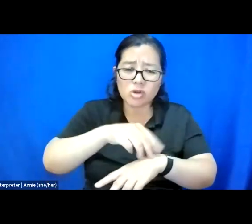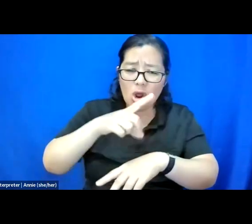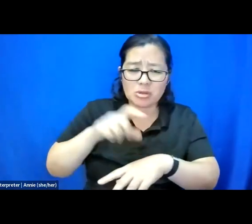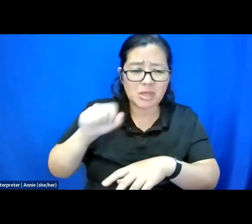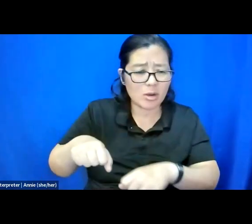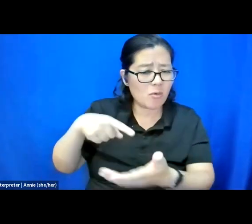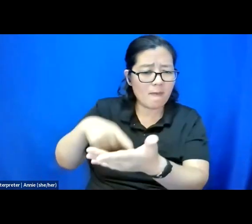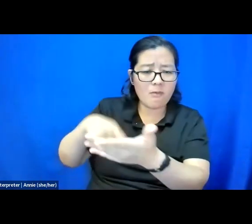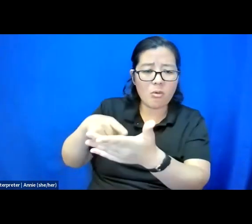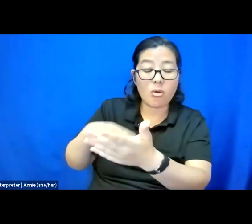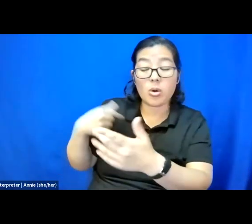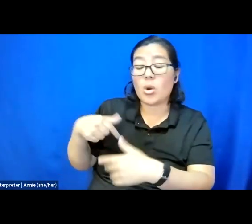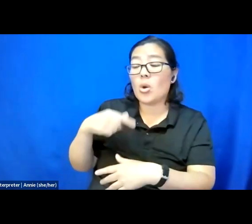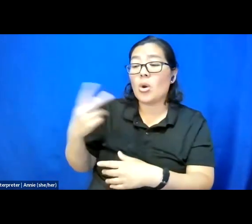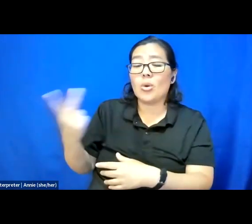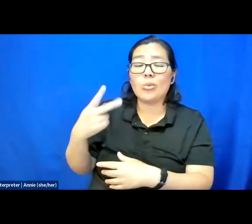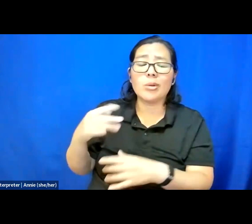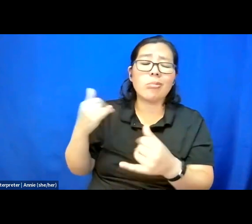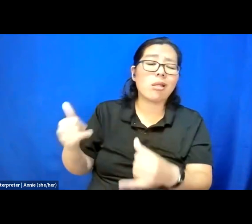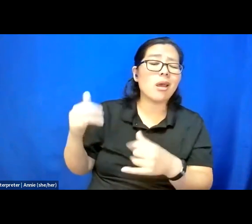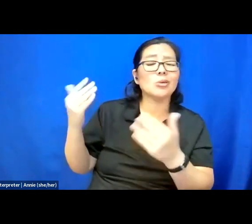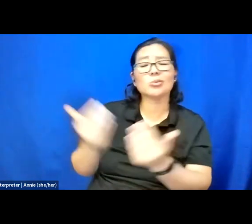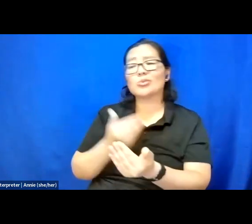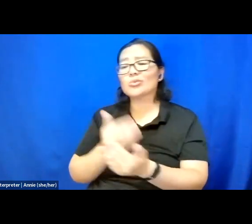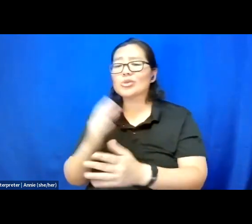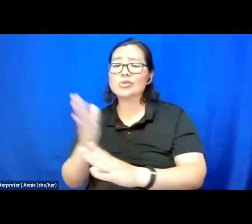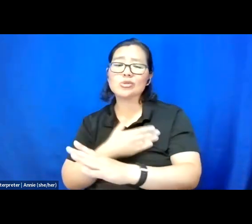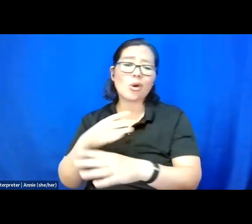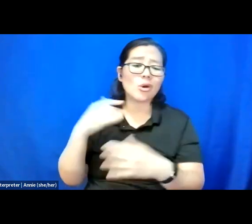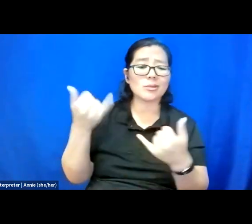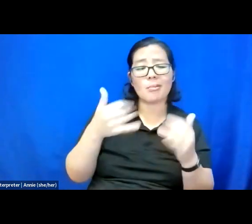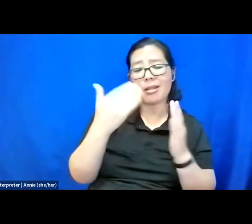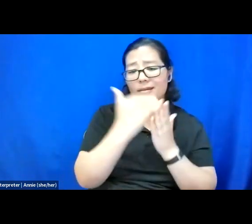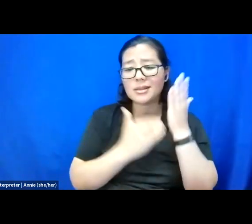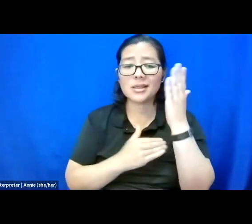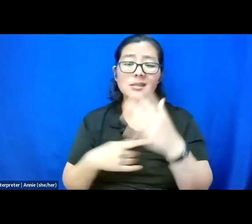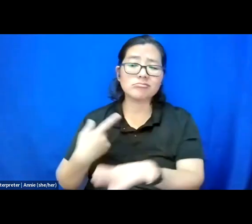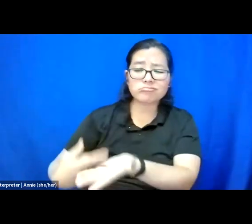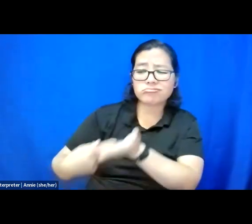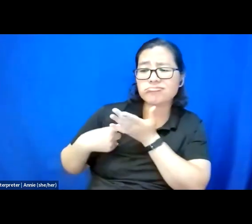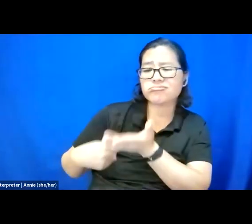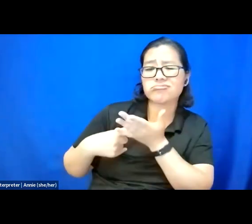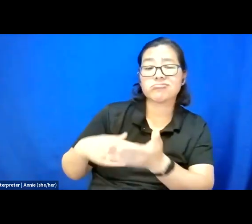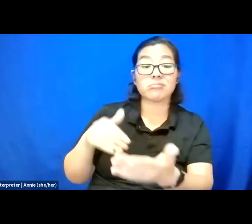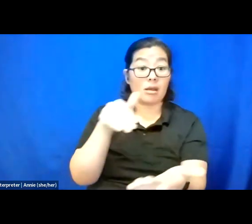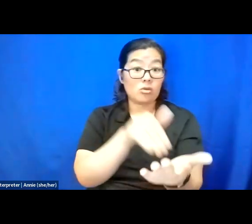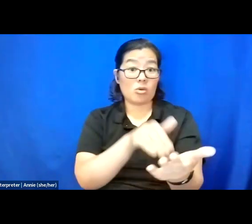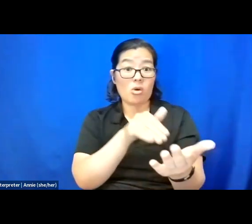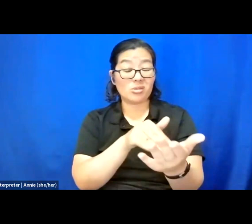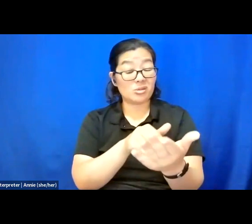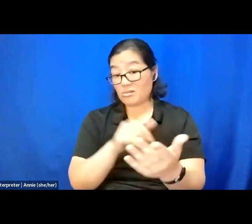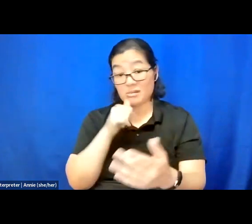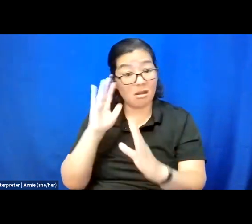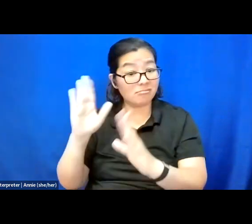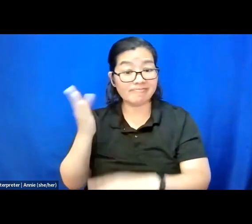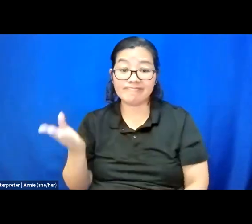We played the newest songs on my playlist and talked about how the doctors weren't listening.